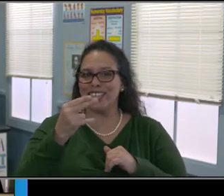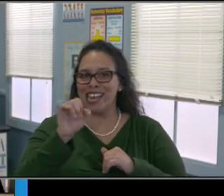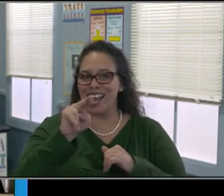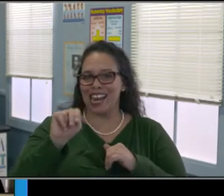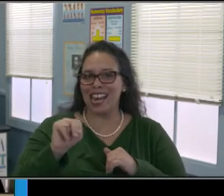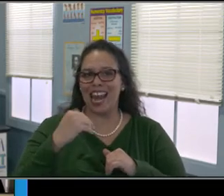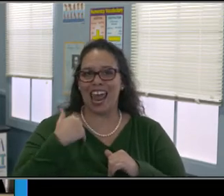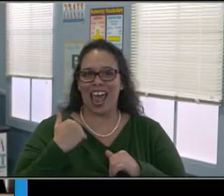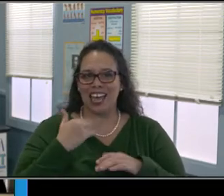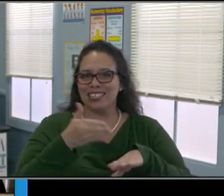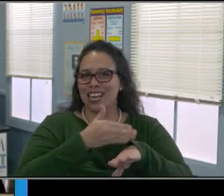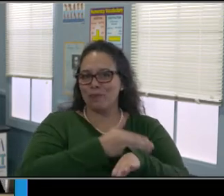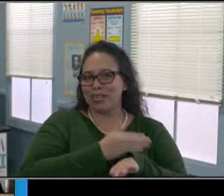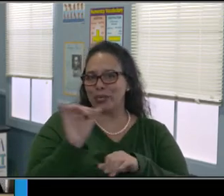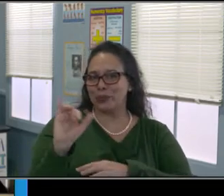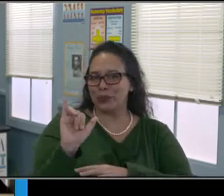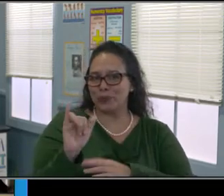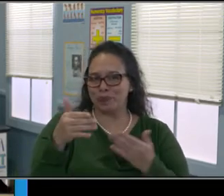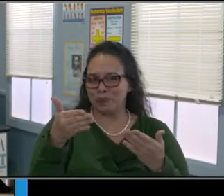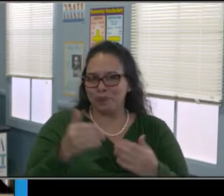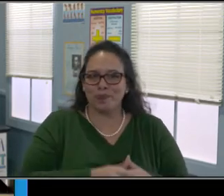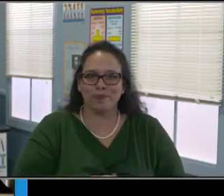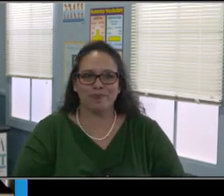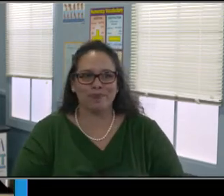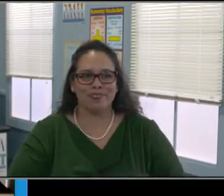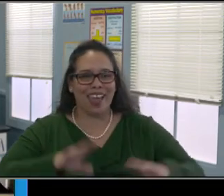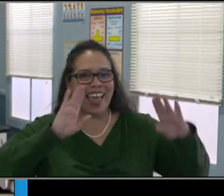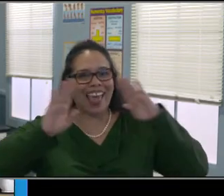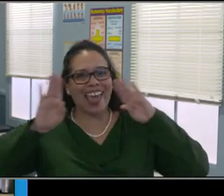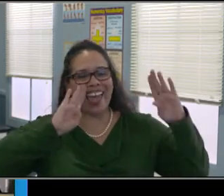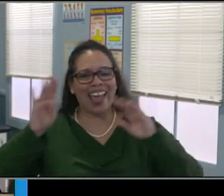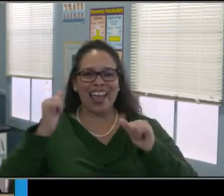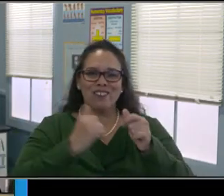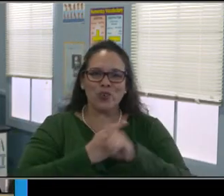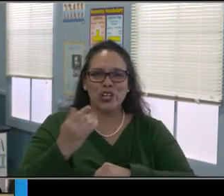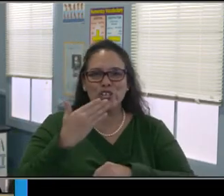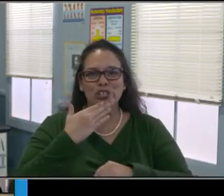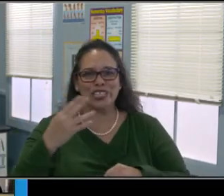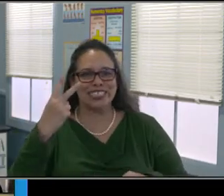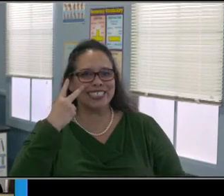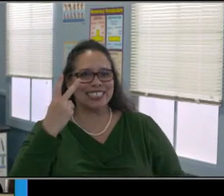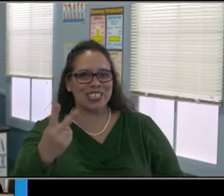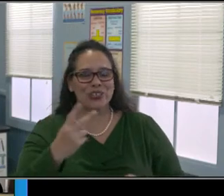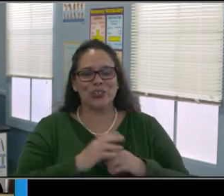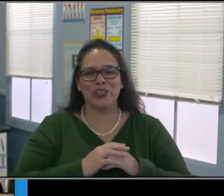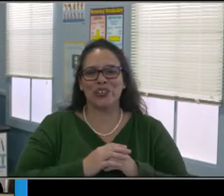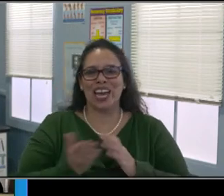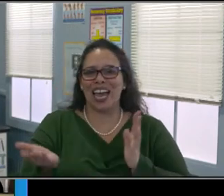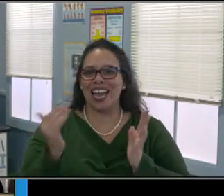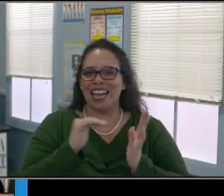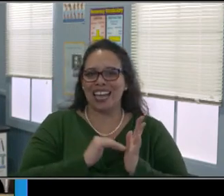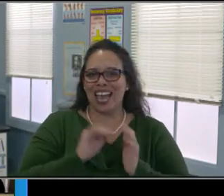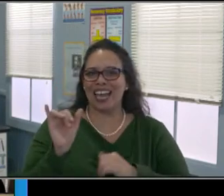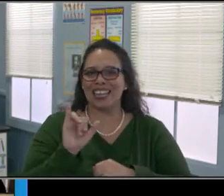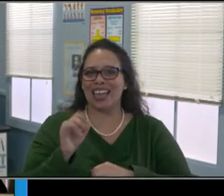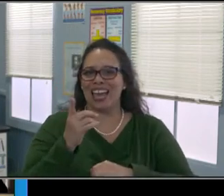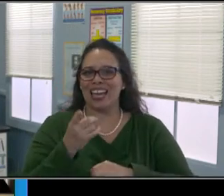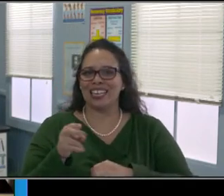So what you see in front of you is the District website. Okay? So for those of you who have children who are going